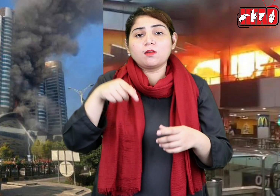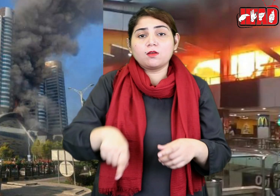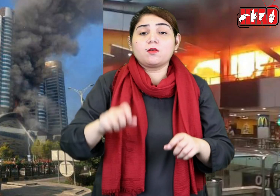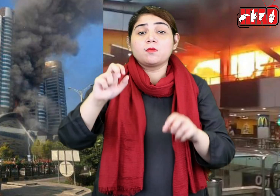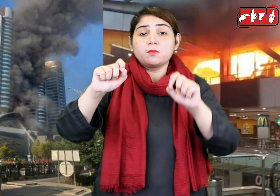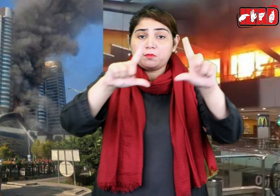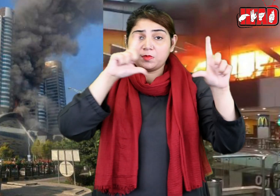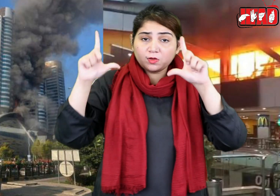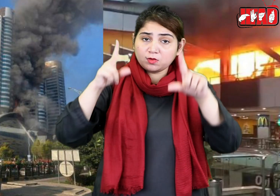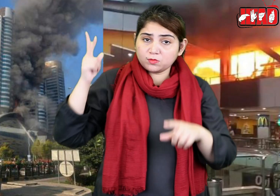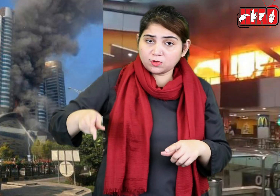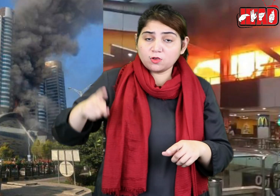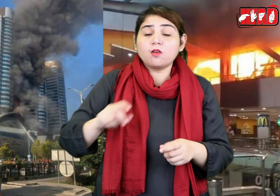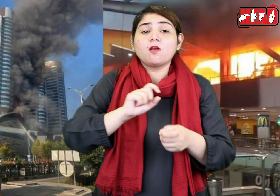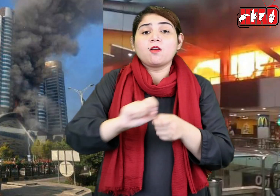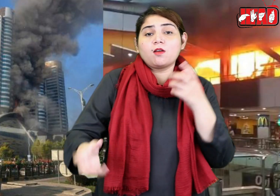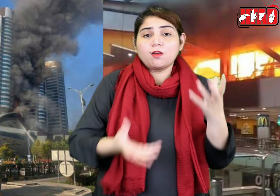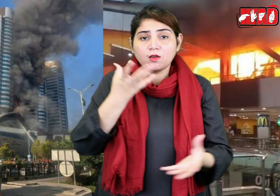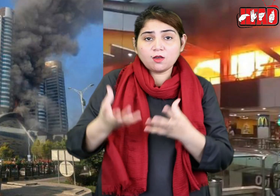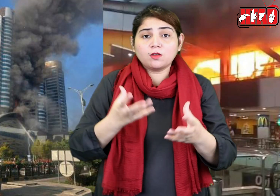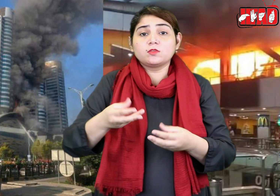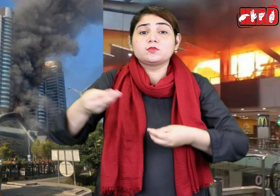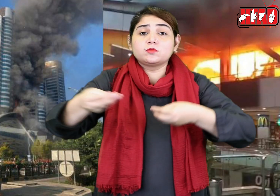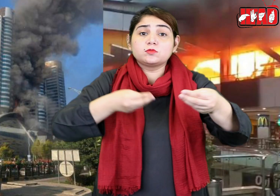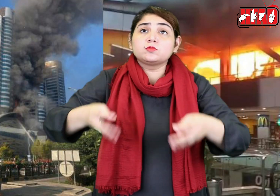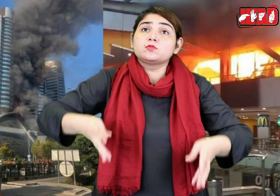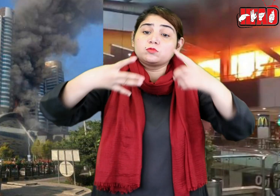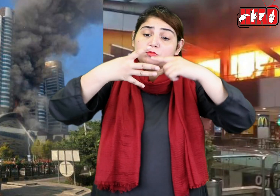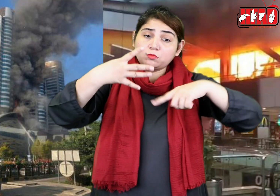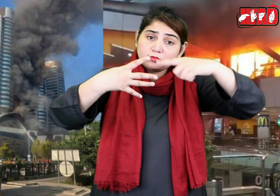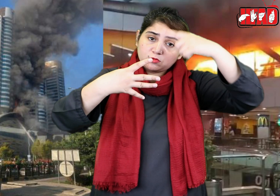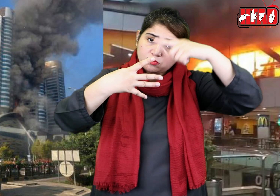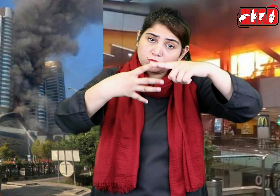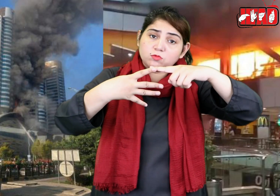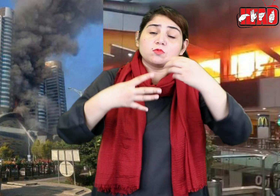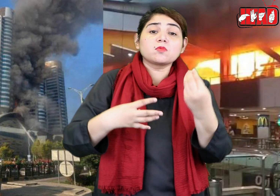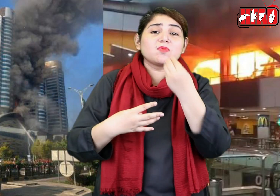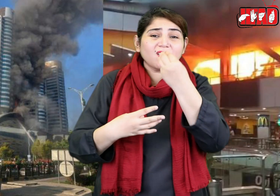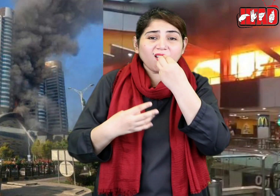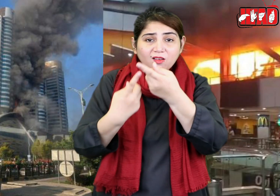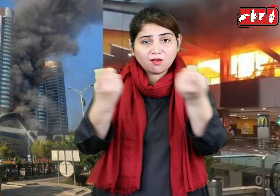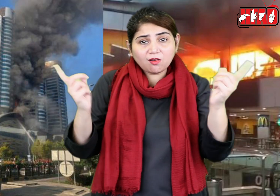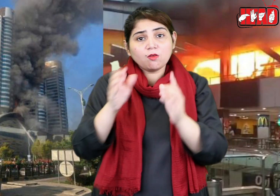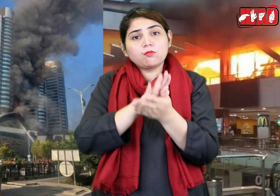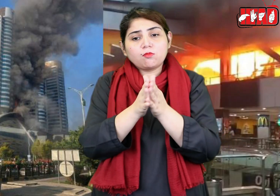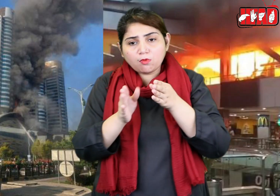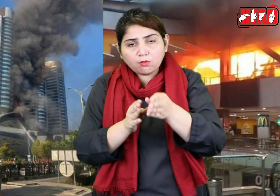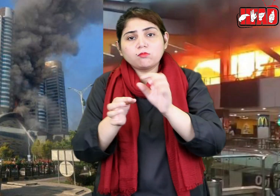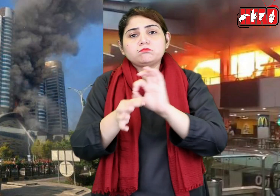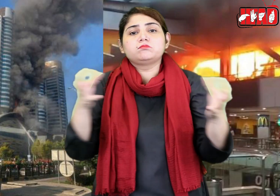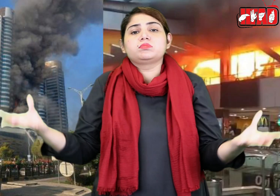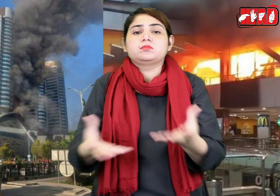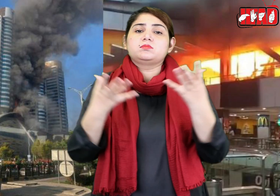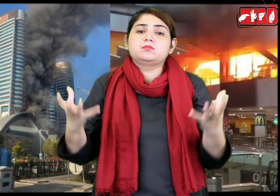According to the Media reports, the fire broke out in the food court's kitchen on the fourth floor of the shopping mall